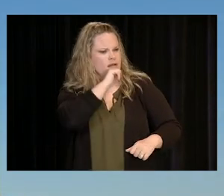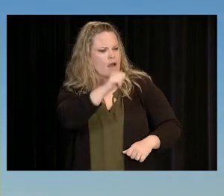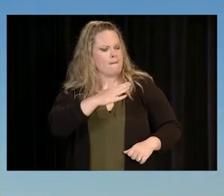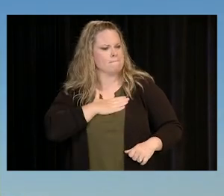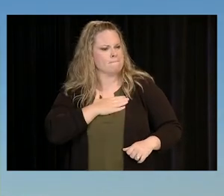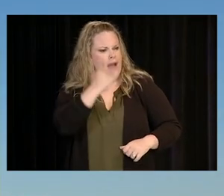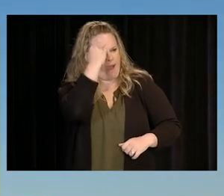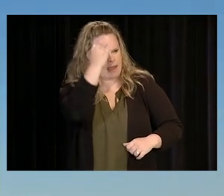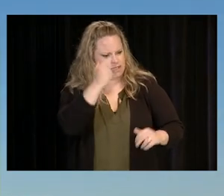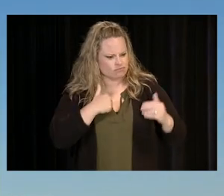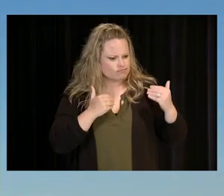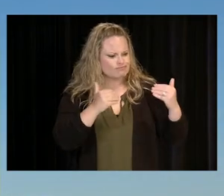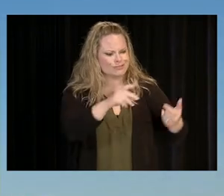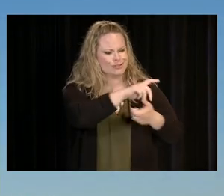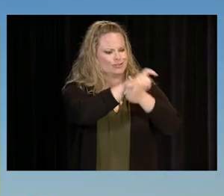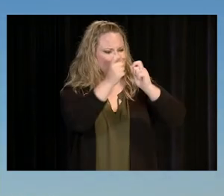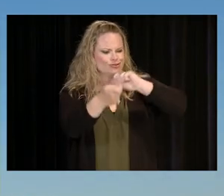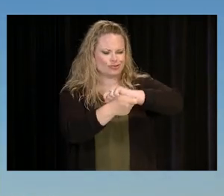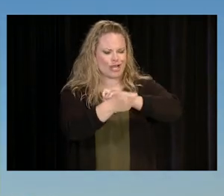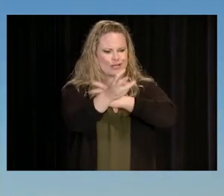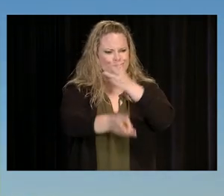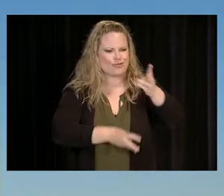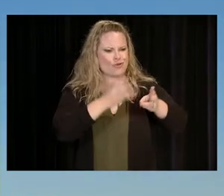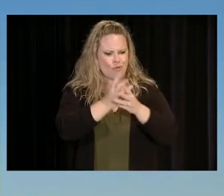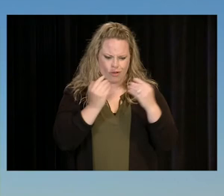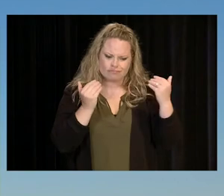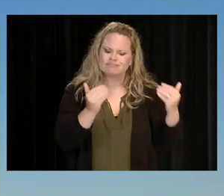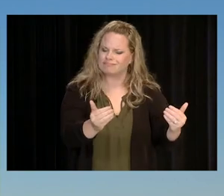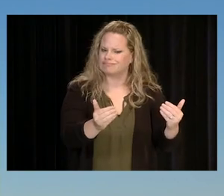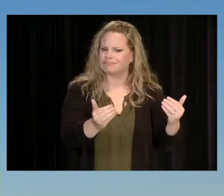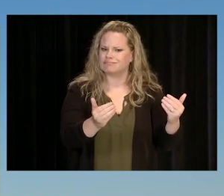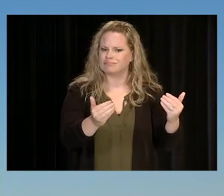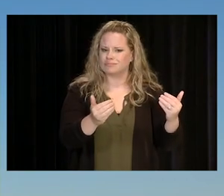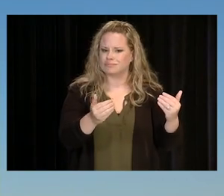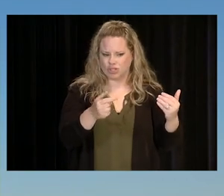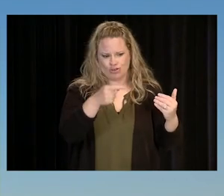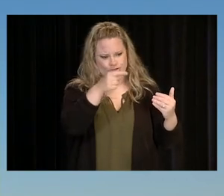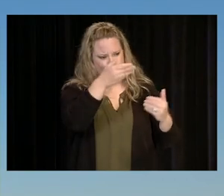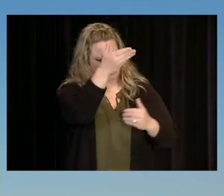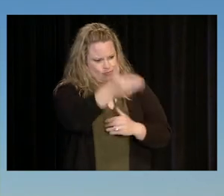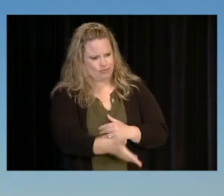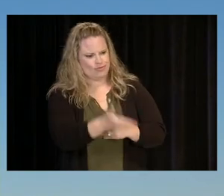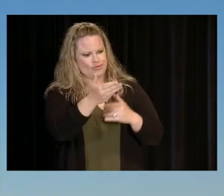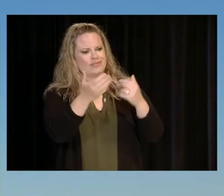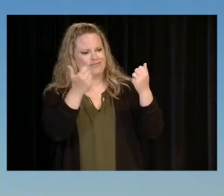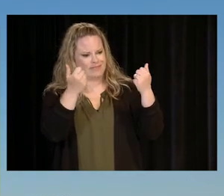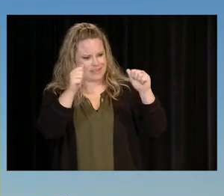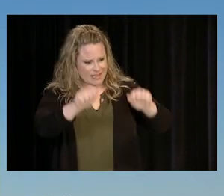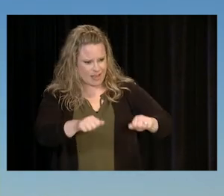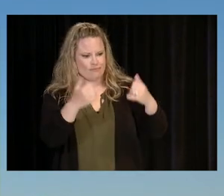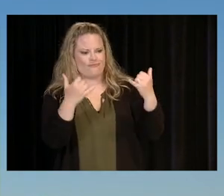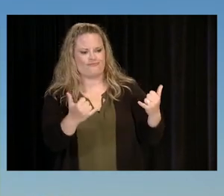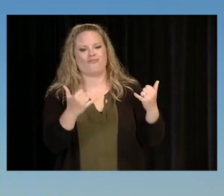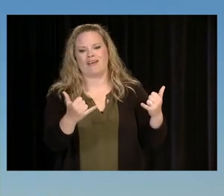WHY CAN'T IT BE MY IDEA THAT CHANGES THE GAME, THAT CHANGES THE WORLD? AND WHY CAN'T IT BE RIGHT NOW?